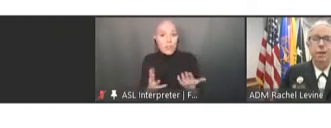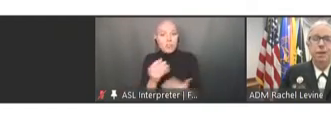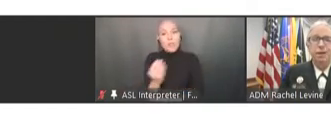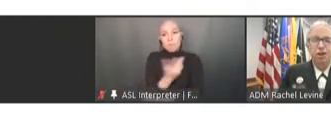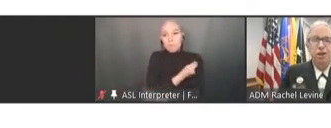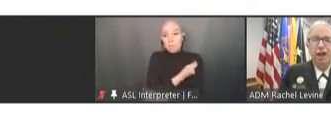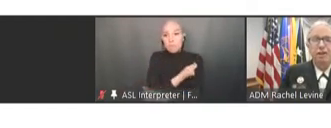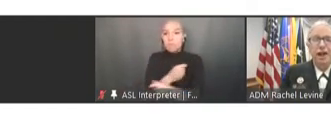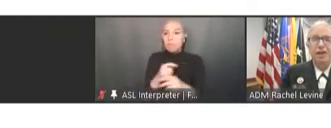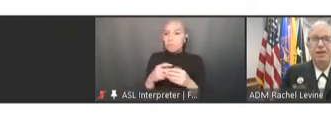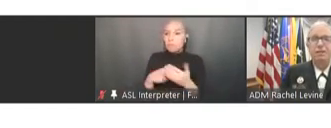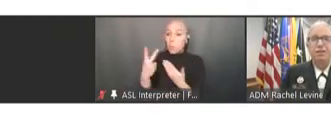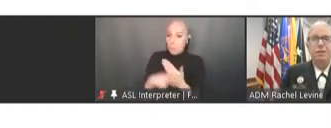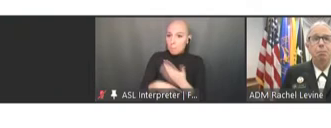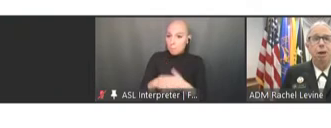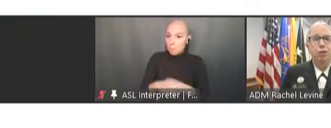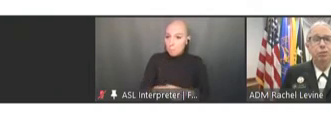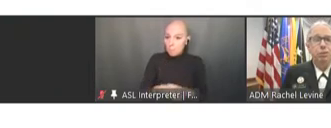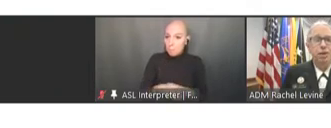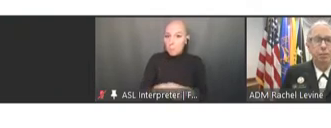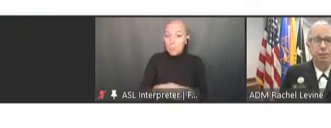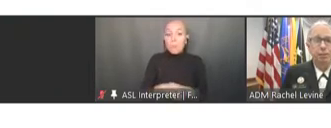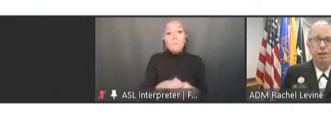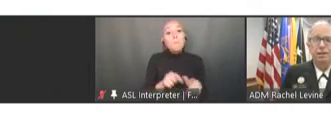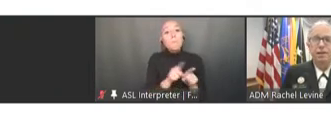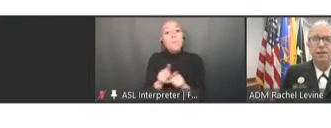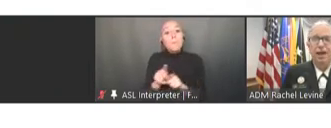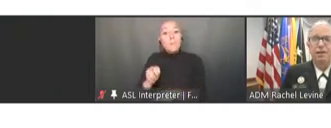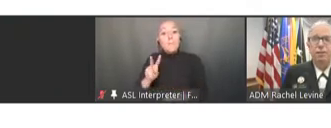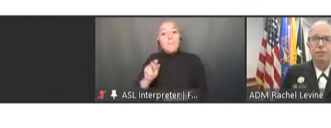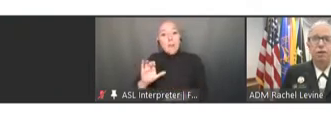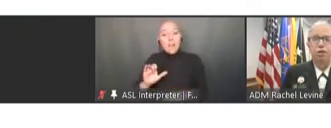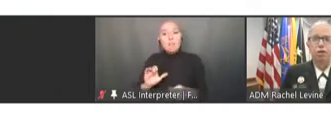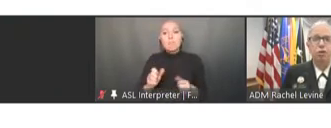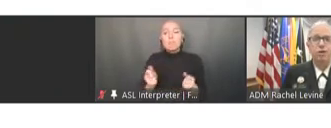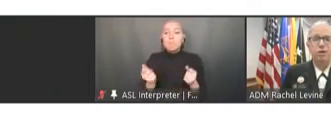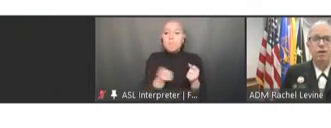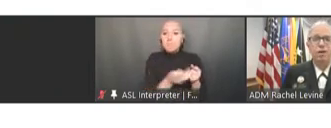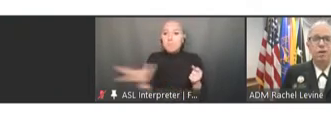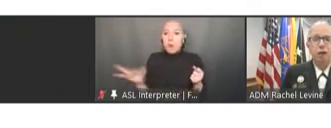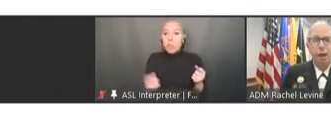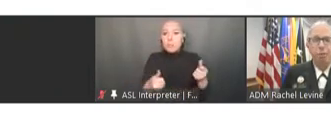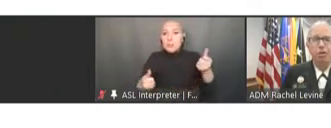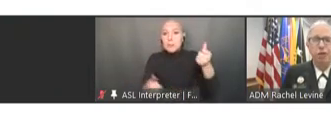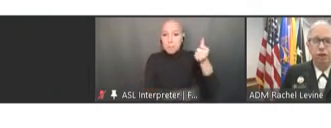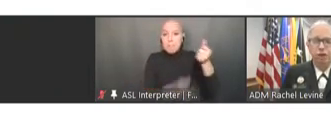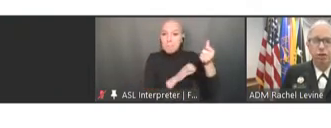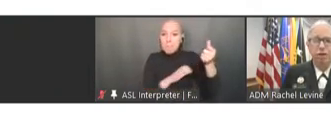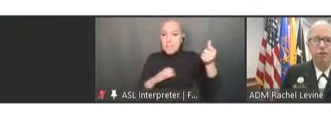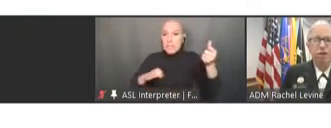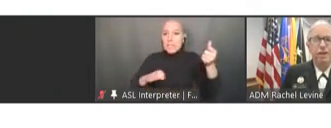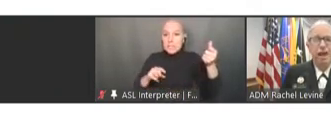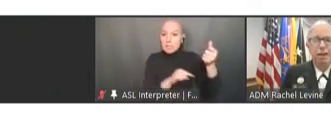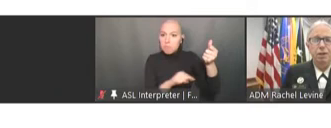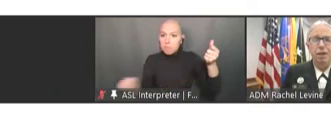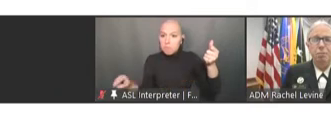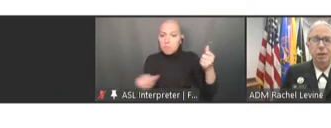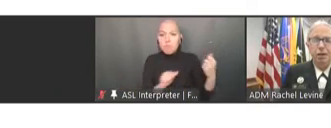In addition, NVAC has convened multiple subcommittees in the last several years to address topical issues in a very timely manner.